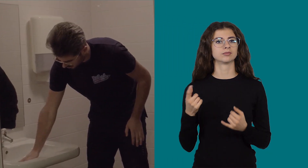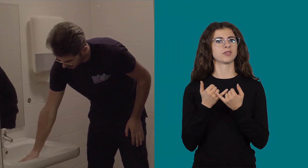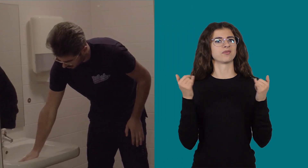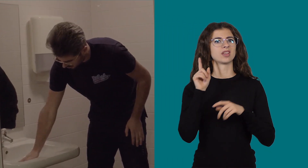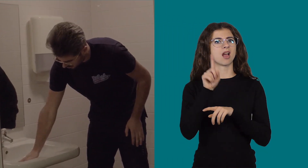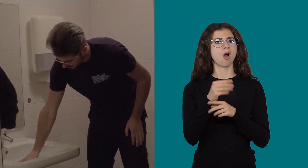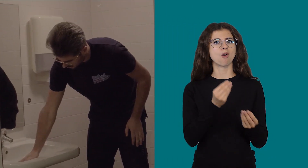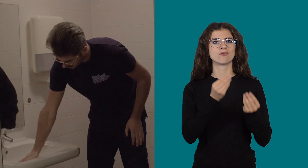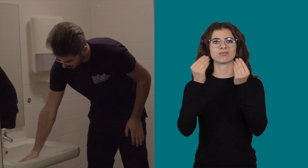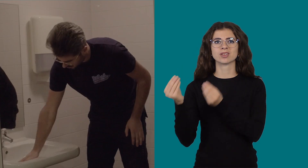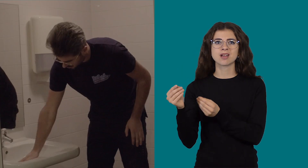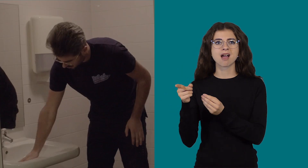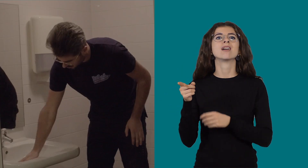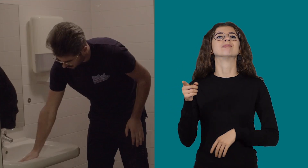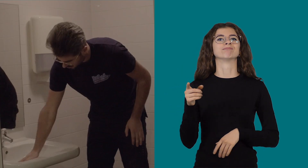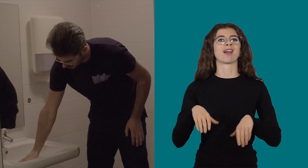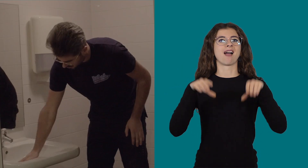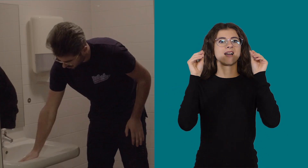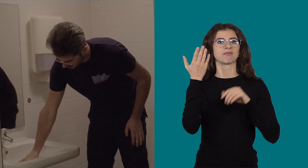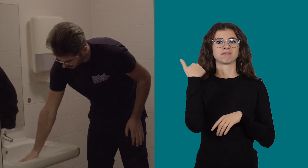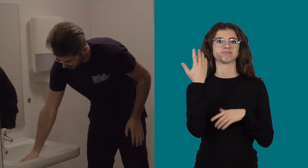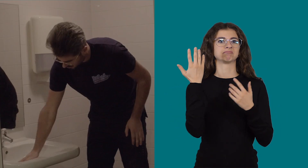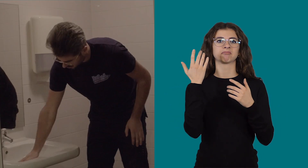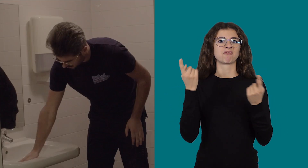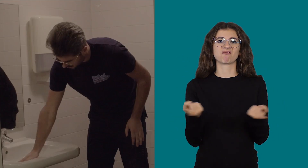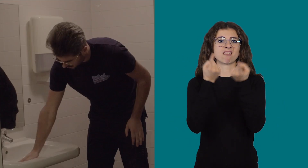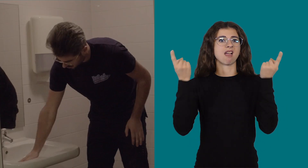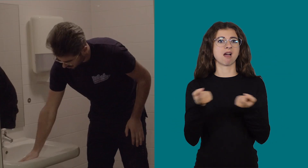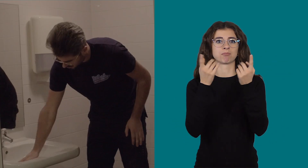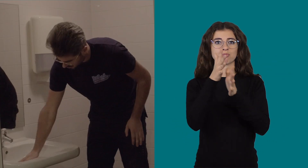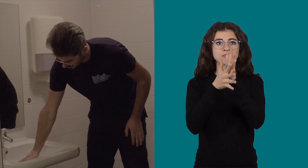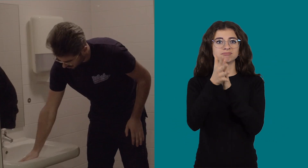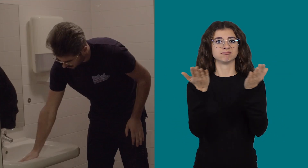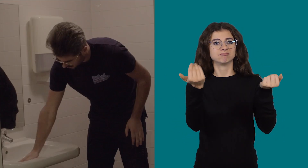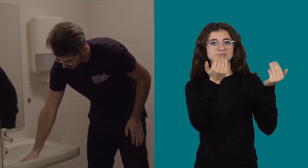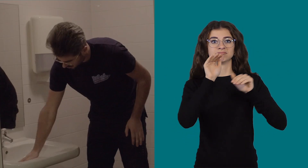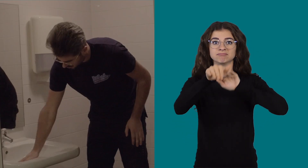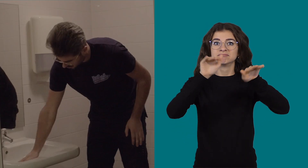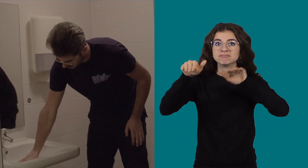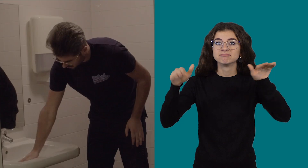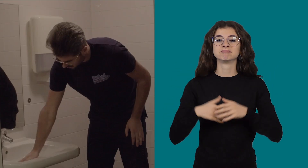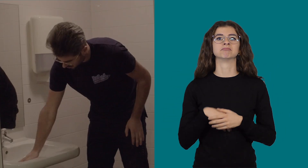Jordy receives orders in different ways. At first mainly through word-of-mouth,